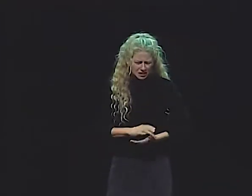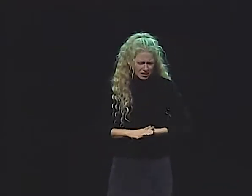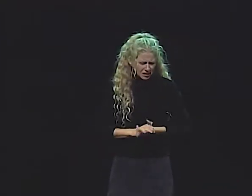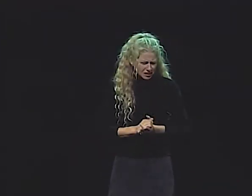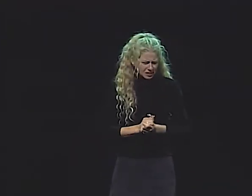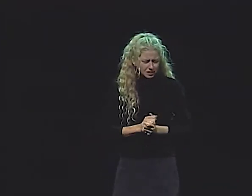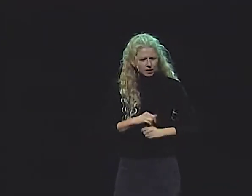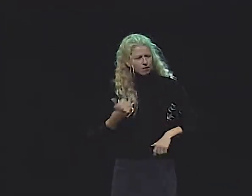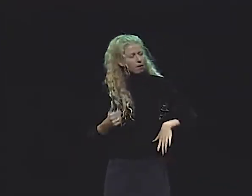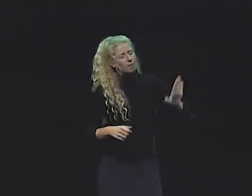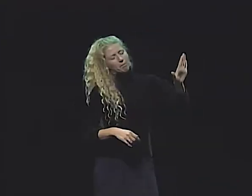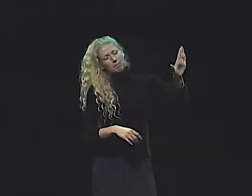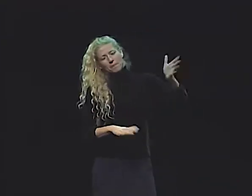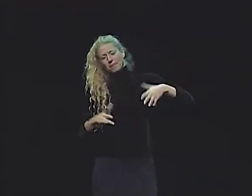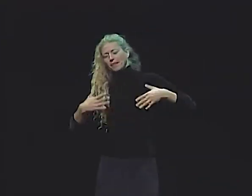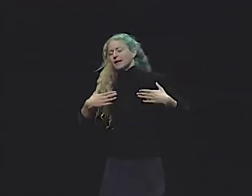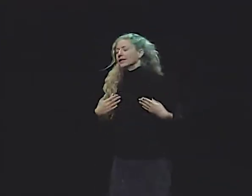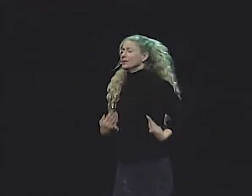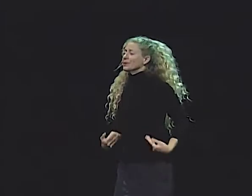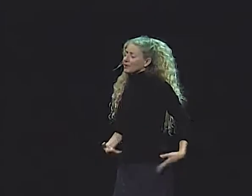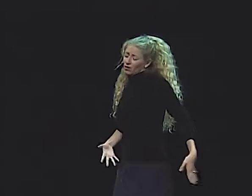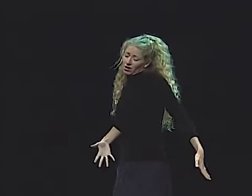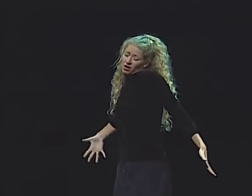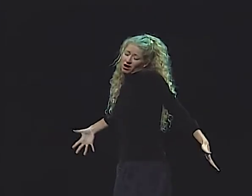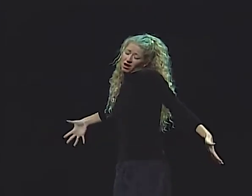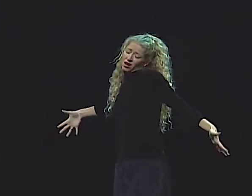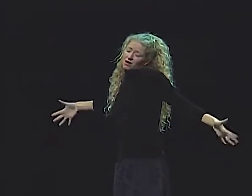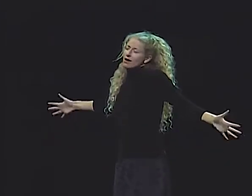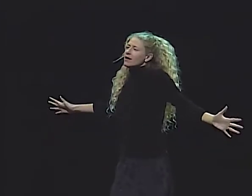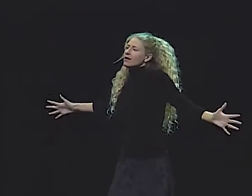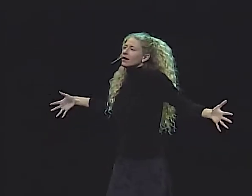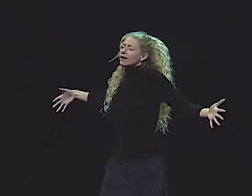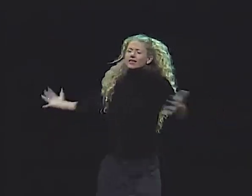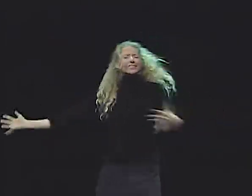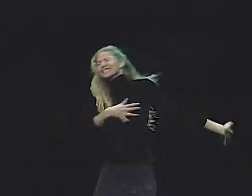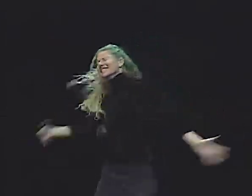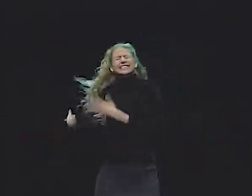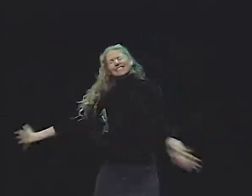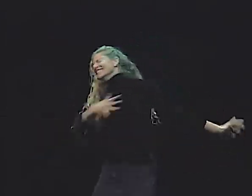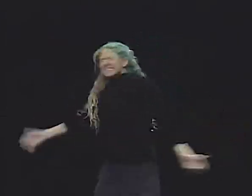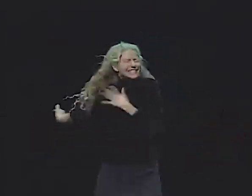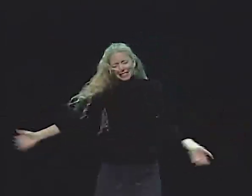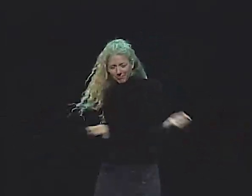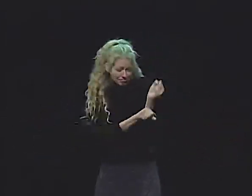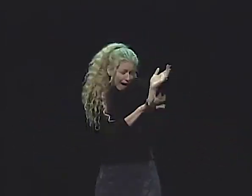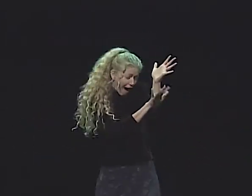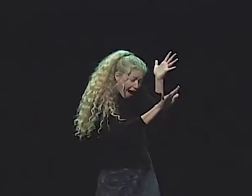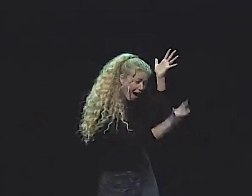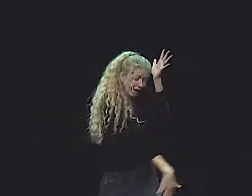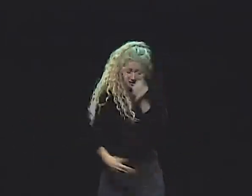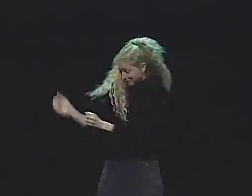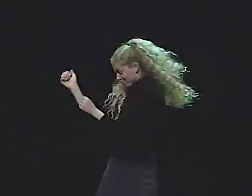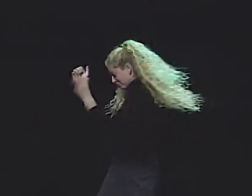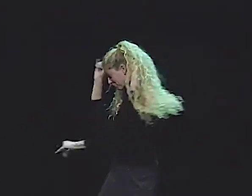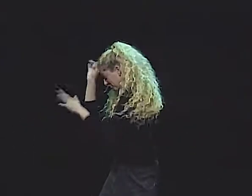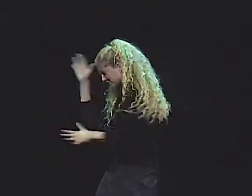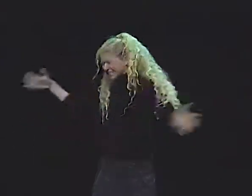DID DIFFERENT THINGS TO IT. "WELL, THIS DOESN'T SEEM TO BE WORKING. "HMM. THAT'S NOT BRINGING HER TO LIFE. THOSE BEAUTIFUL WINGS."